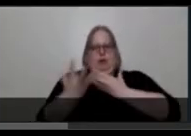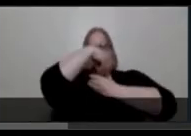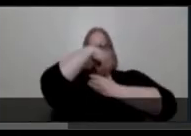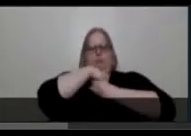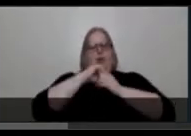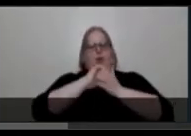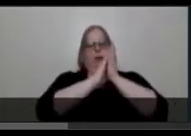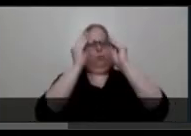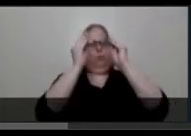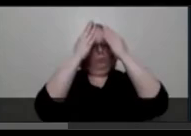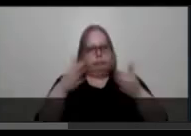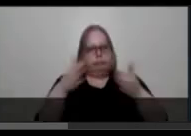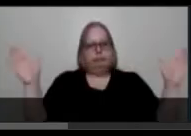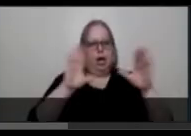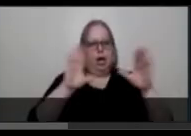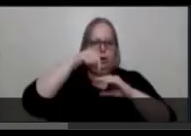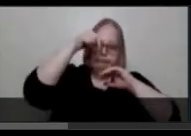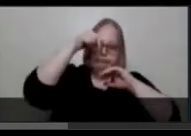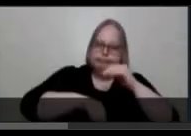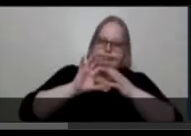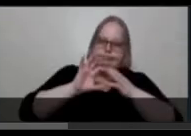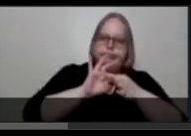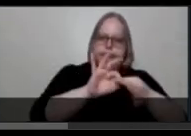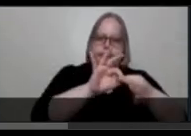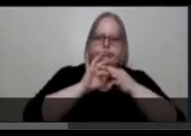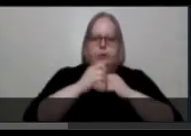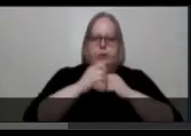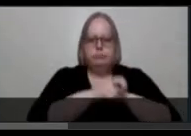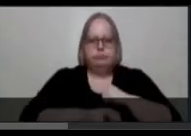with the universal phenomena of transitions in embodiment?